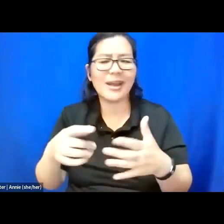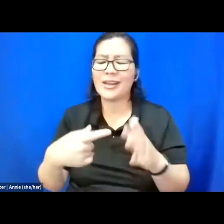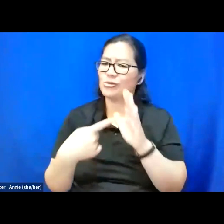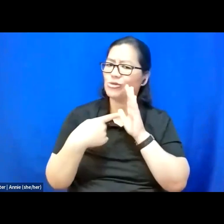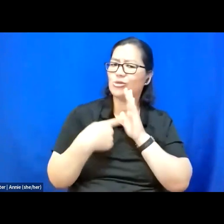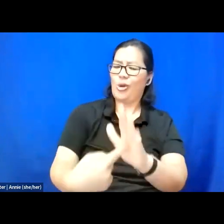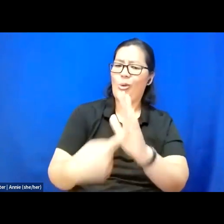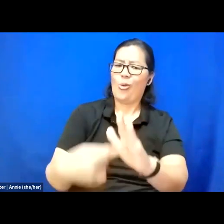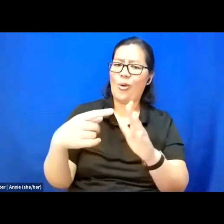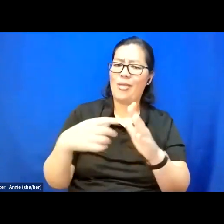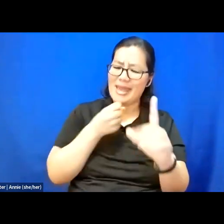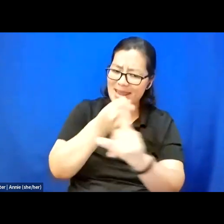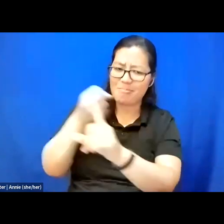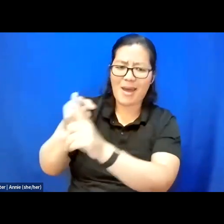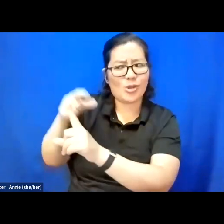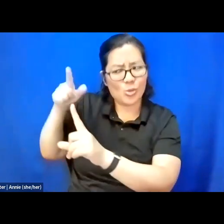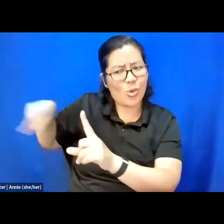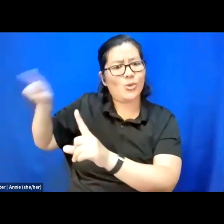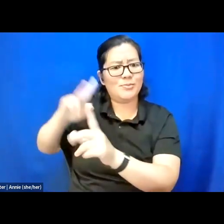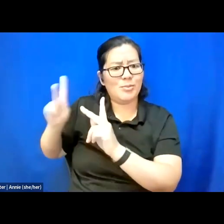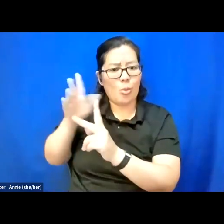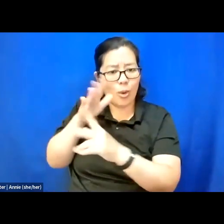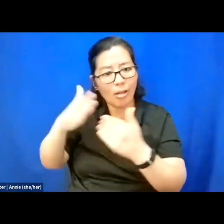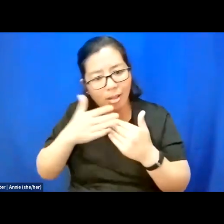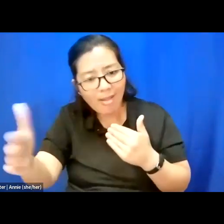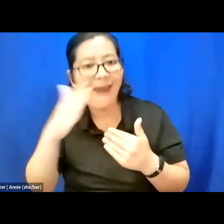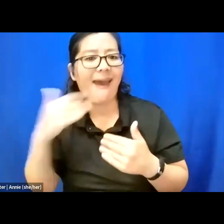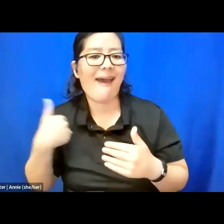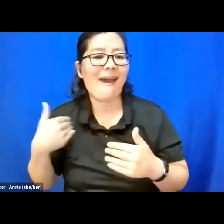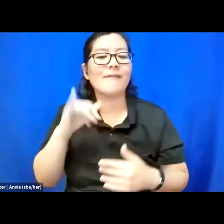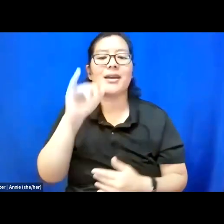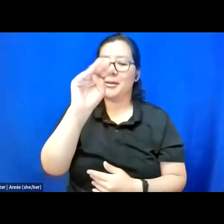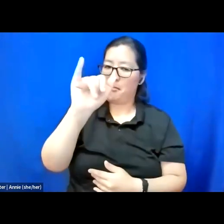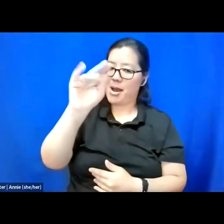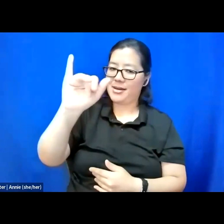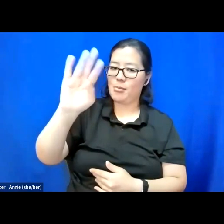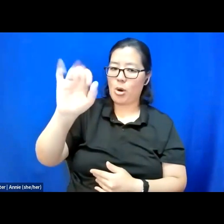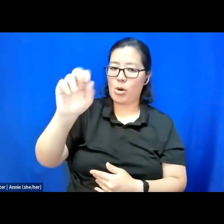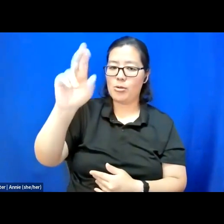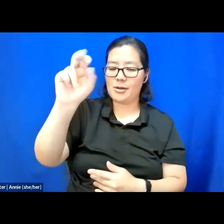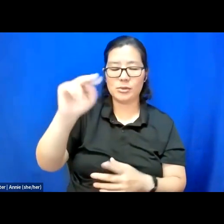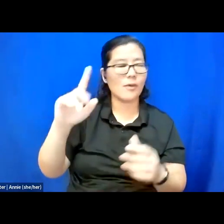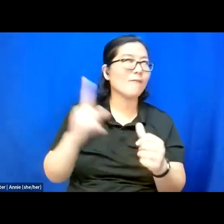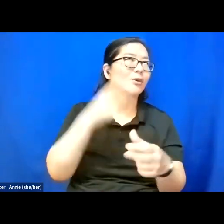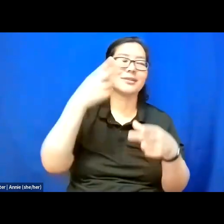that these fellows will have, Imani Barbarin was the first name that came to mind, and we're floored that she said yes.